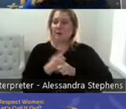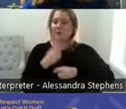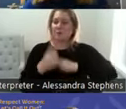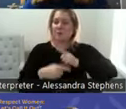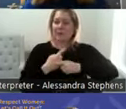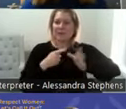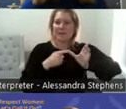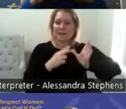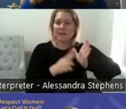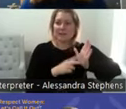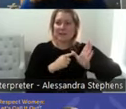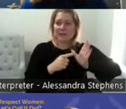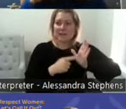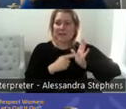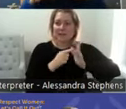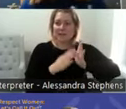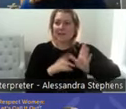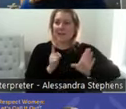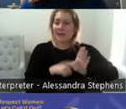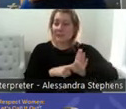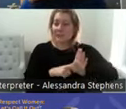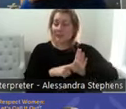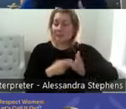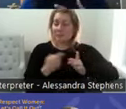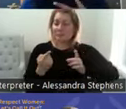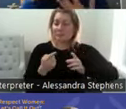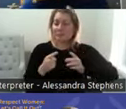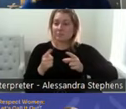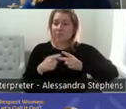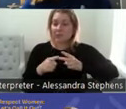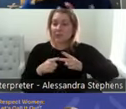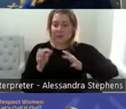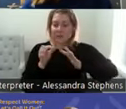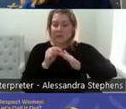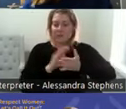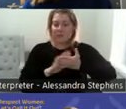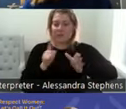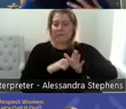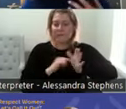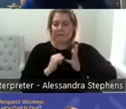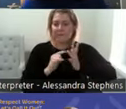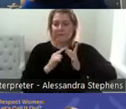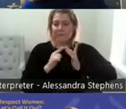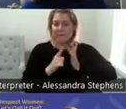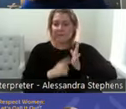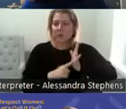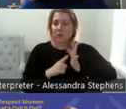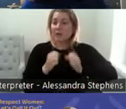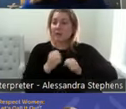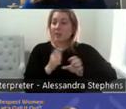Information that unfortunately we don't get taught in schools. We also don't get taught in health